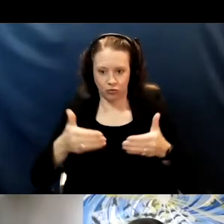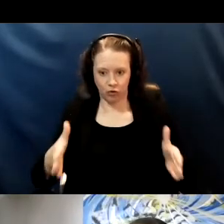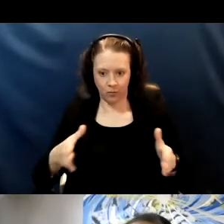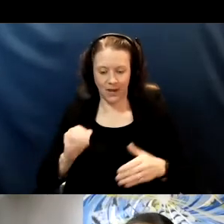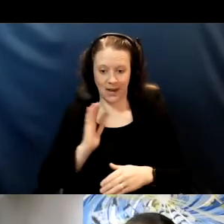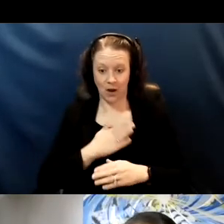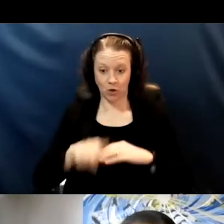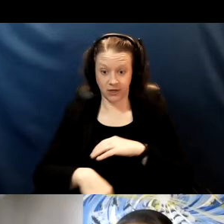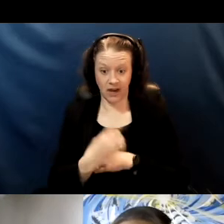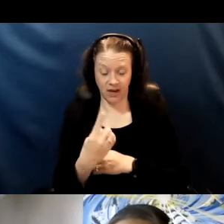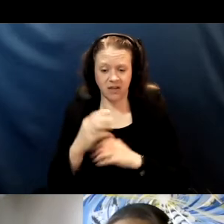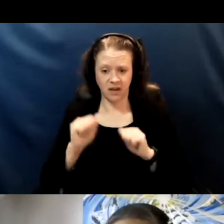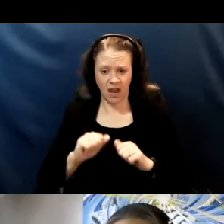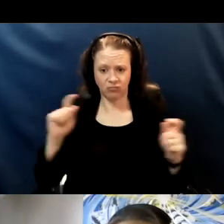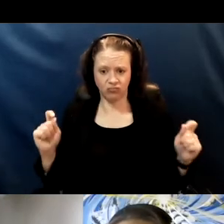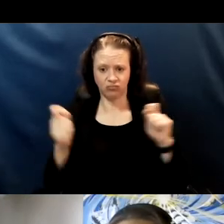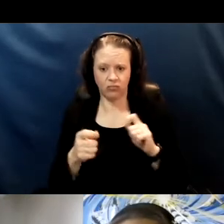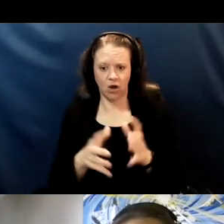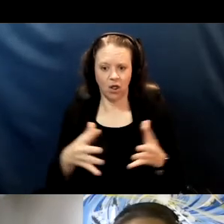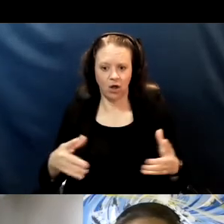to maximize physical distance whenever possible.